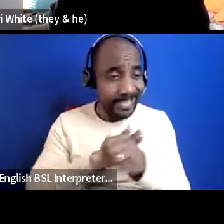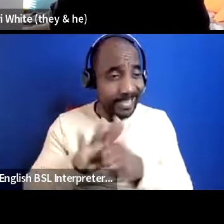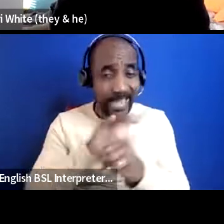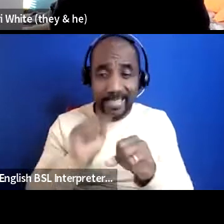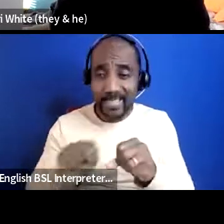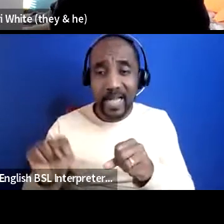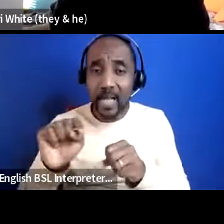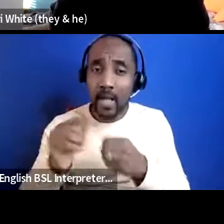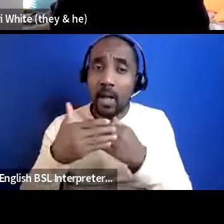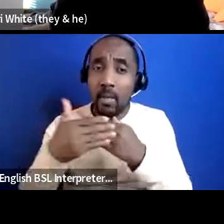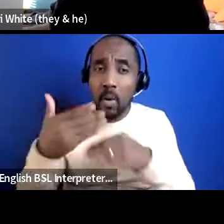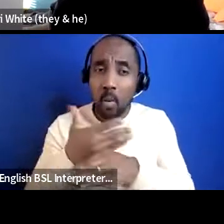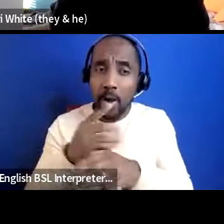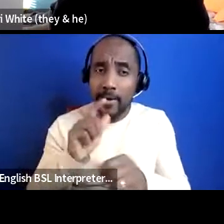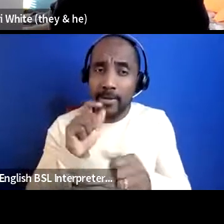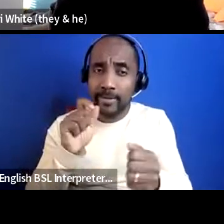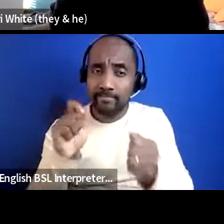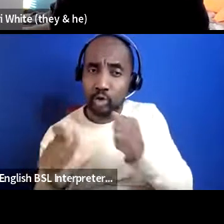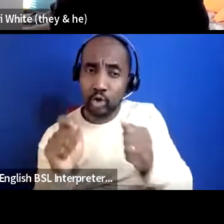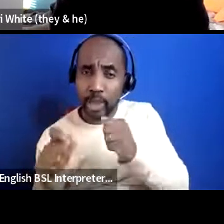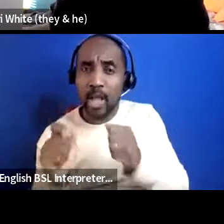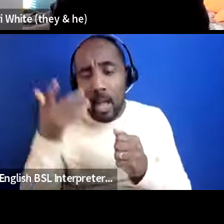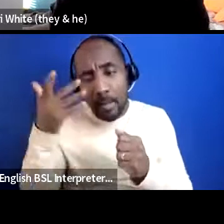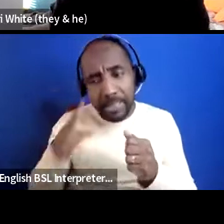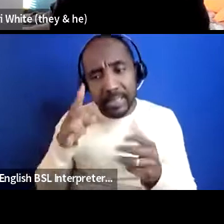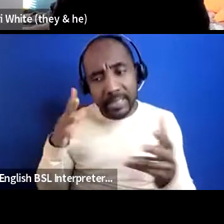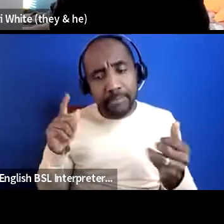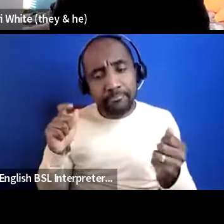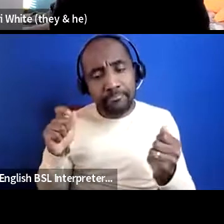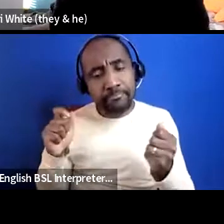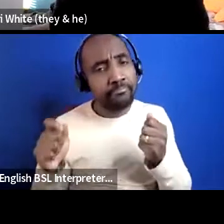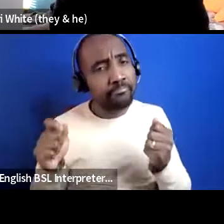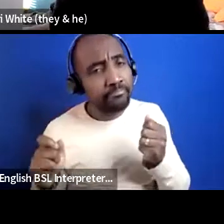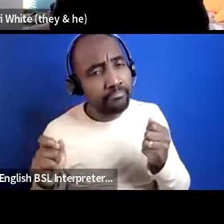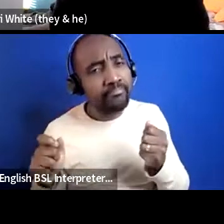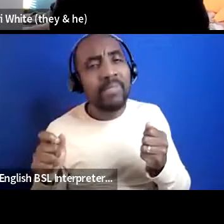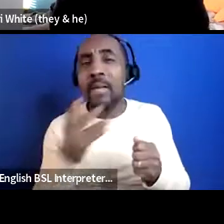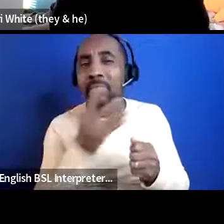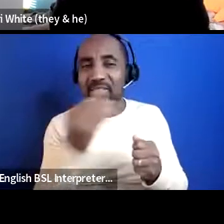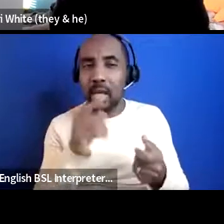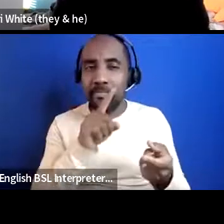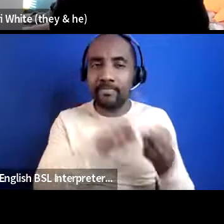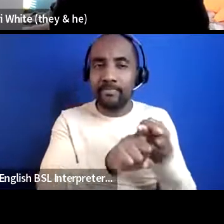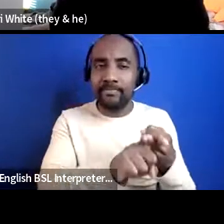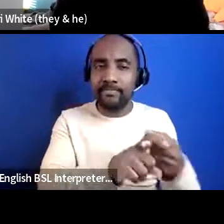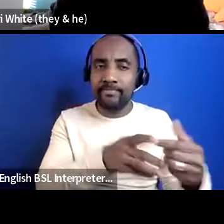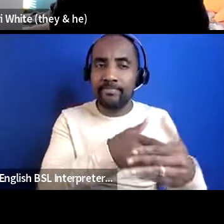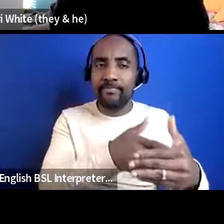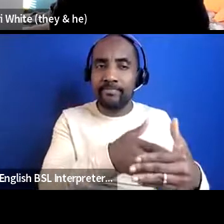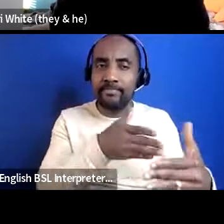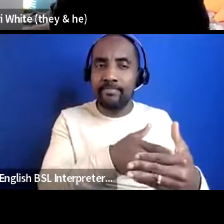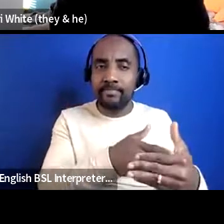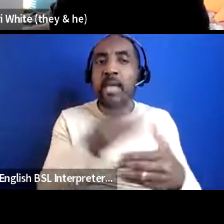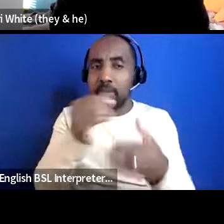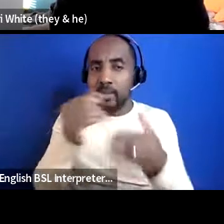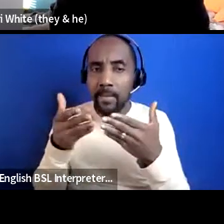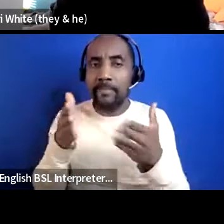slowly and moving a bit and i see other things that are still quite quite entrenched so yeah still still a way to go